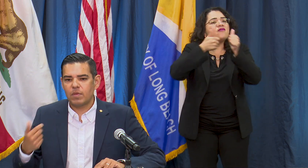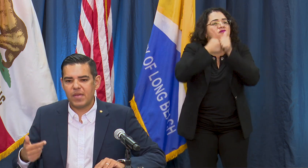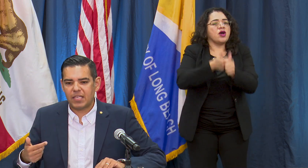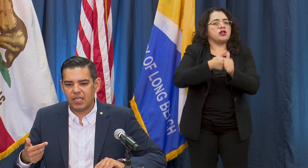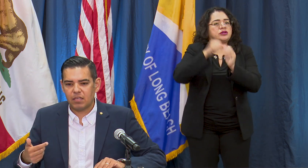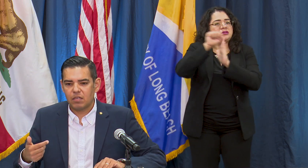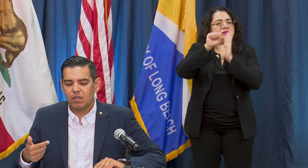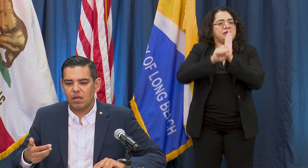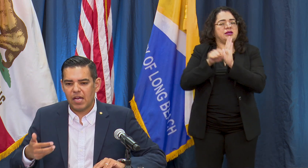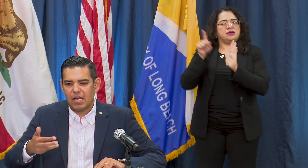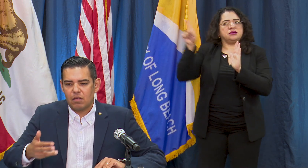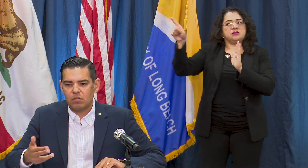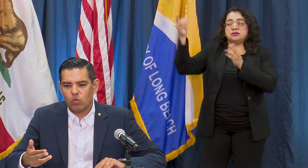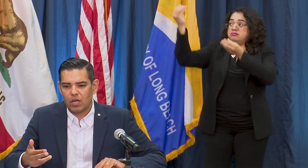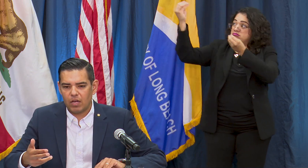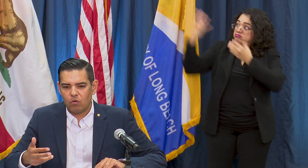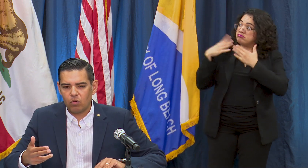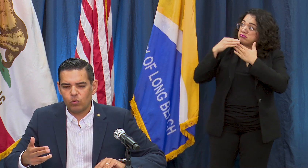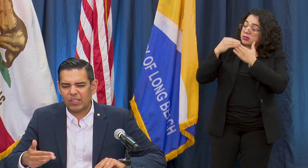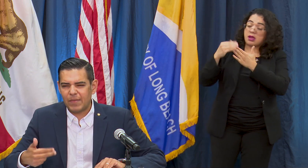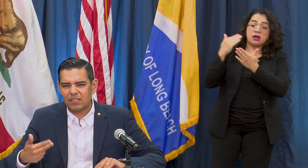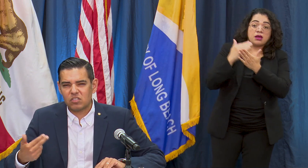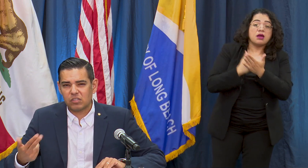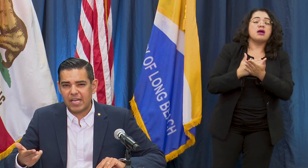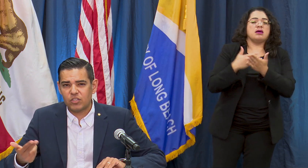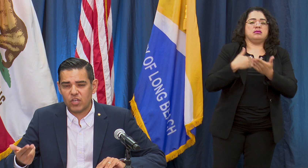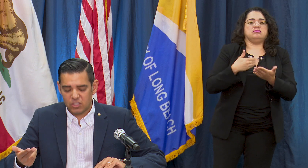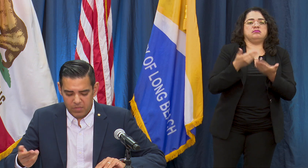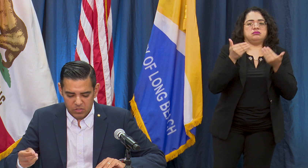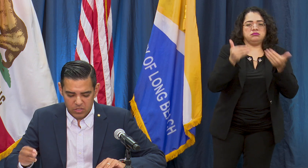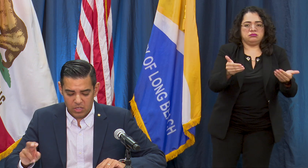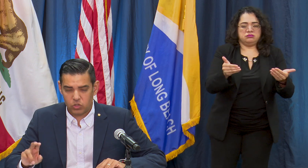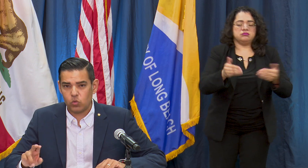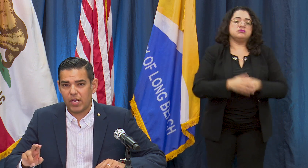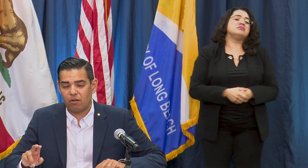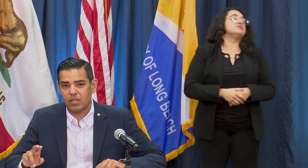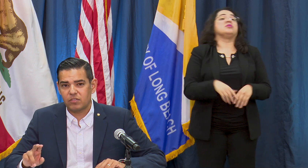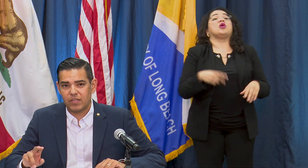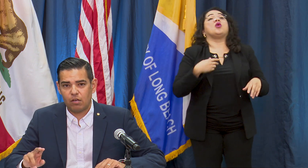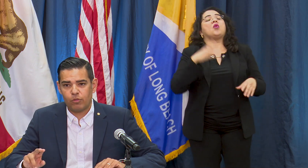be making slight adjustments in two areas in the health